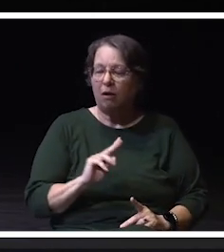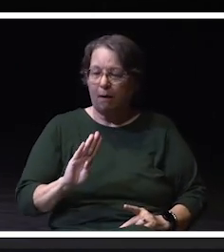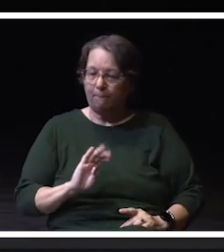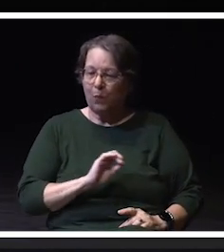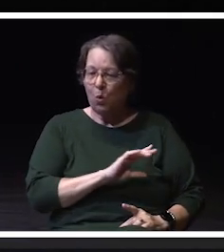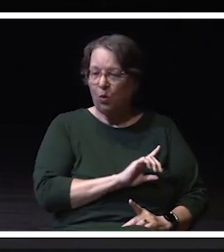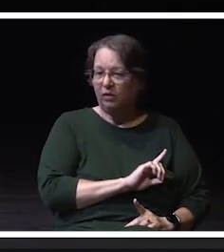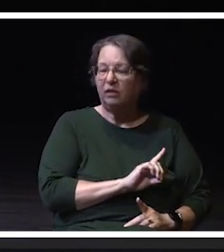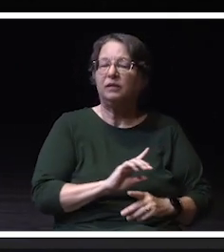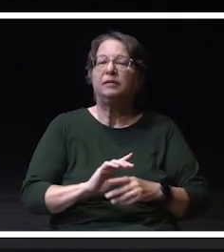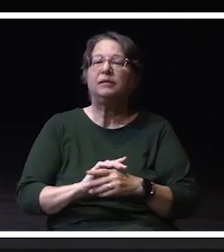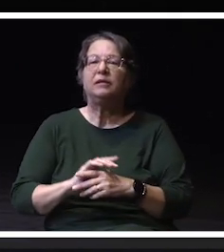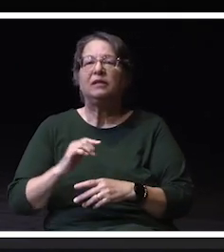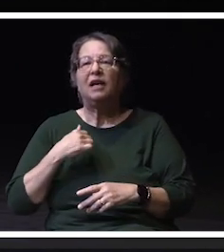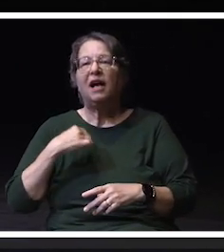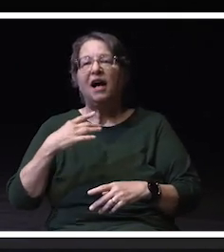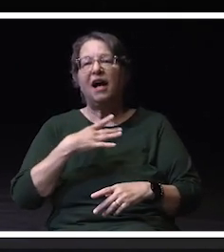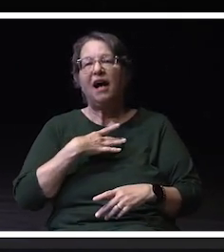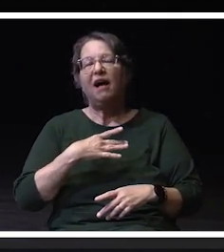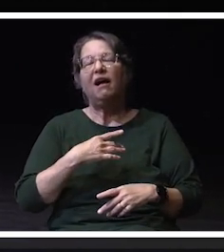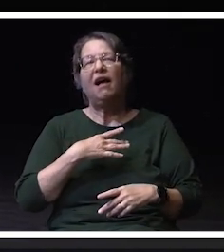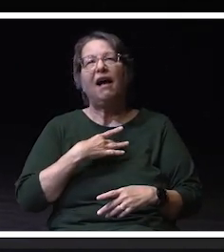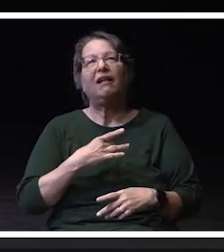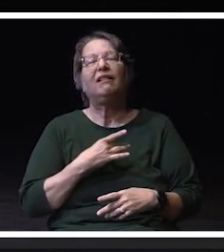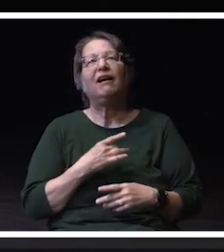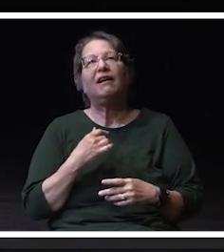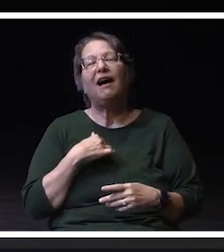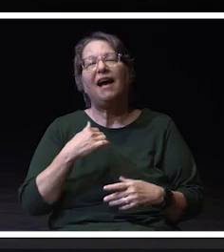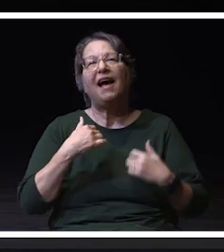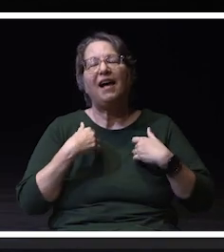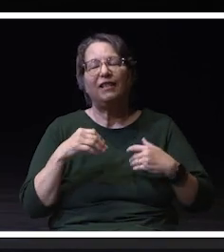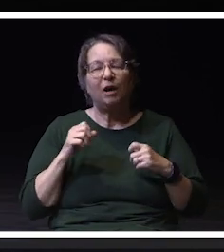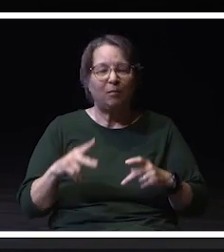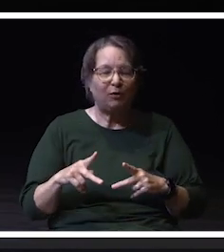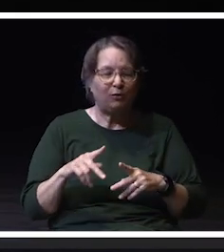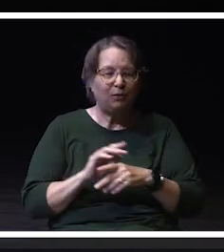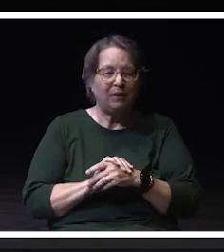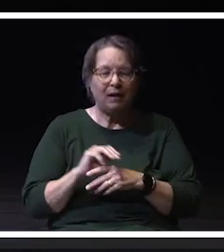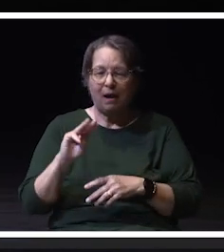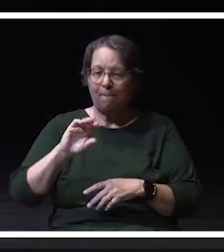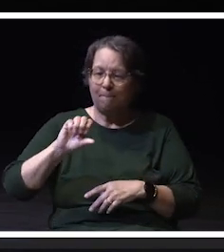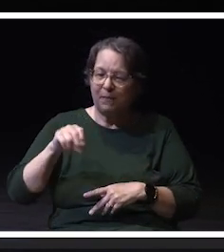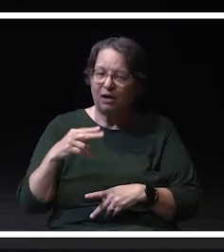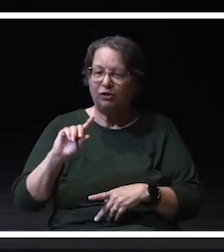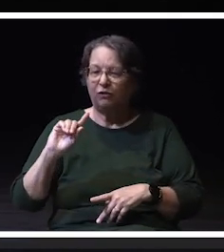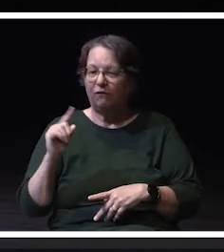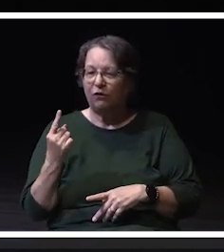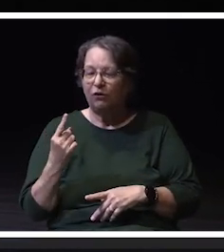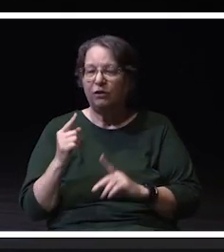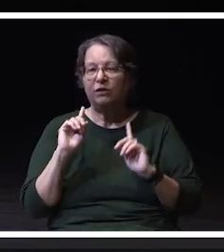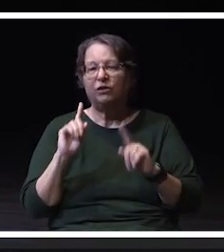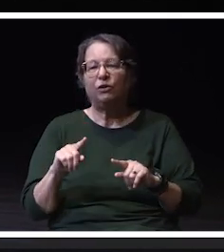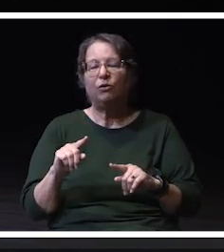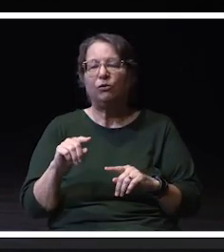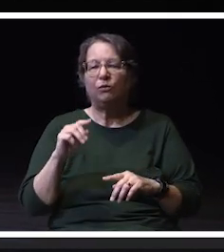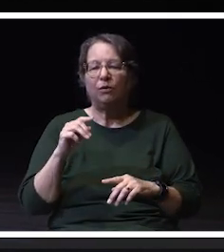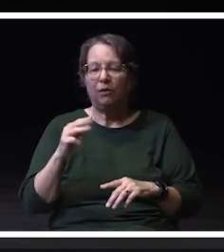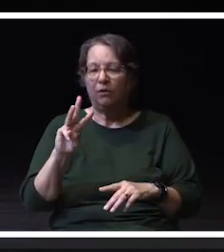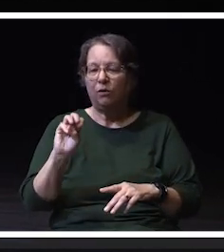opportunity on March the 1st 2024 to attend the Warhawk Success Conference.